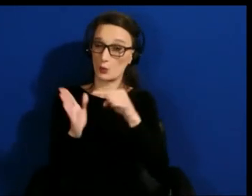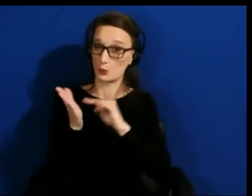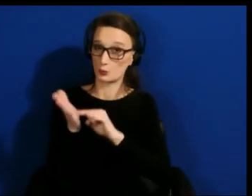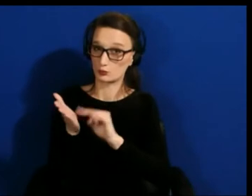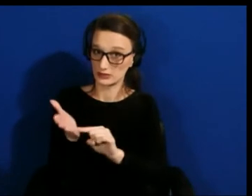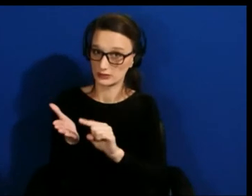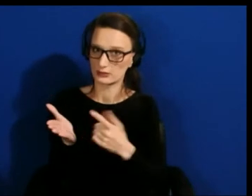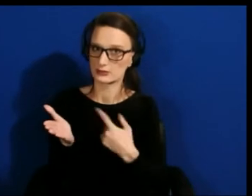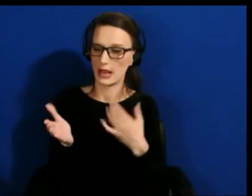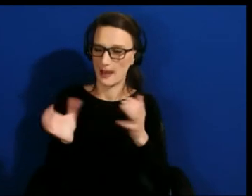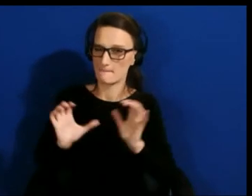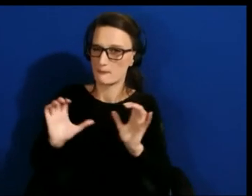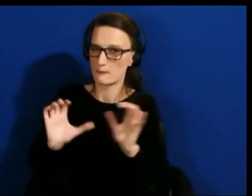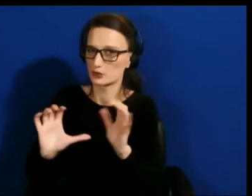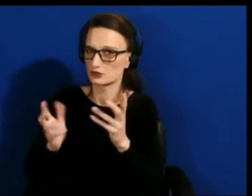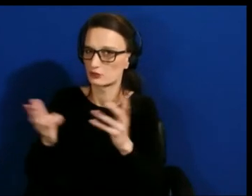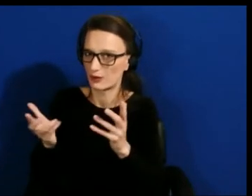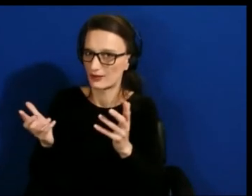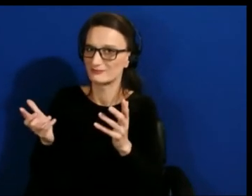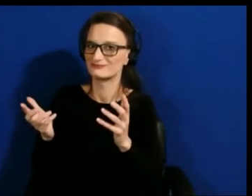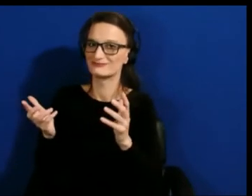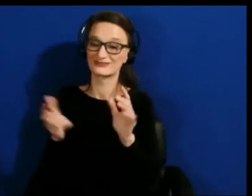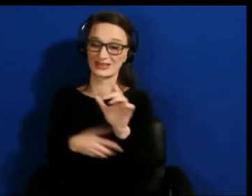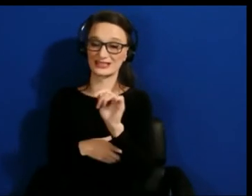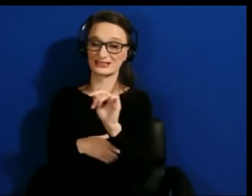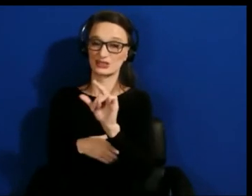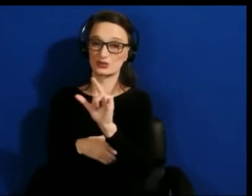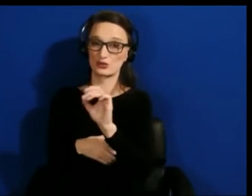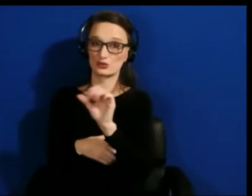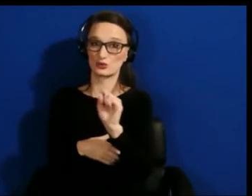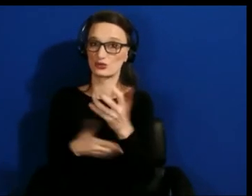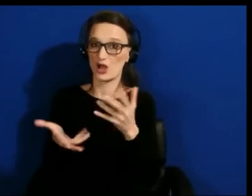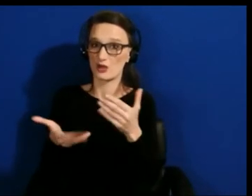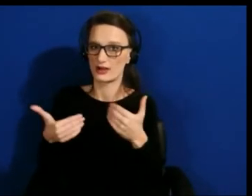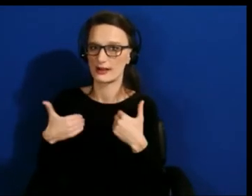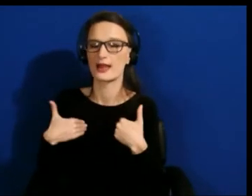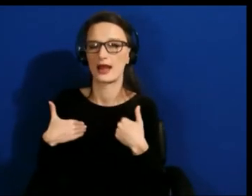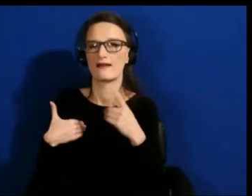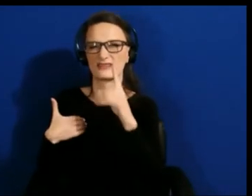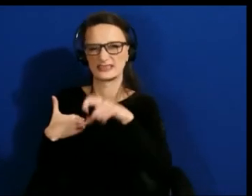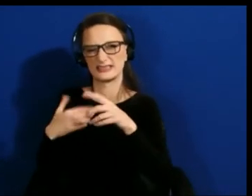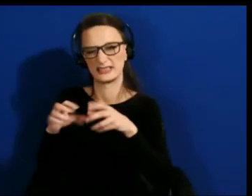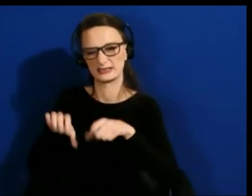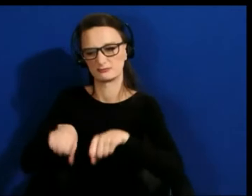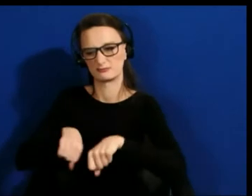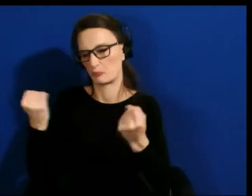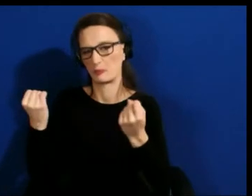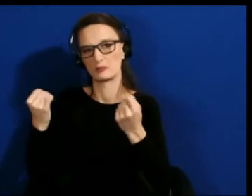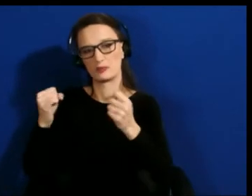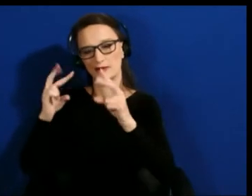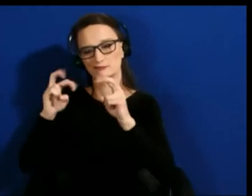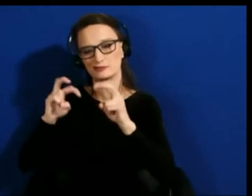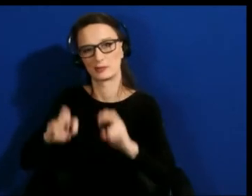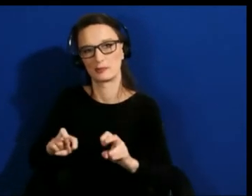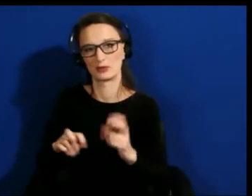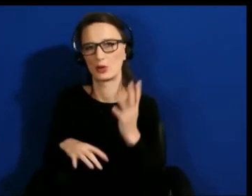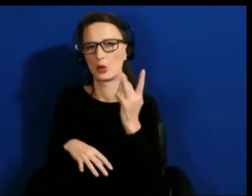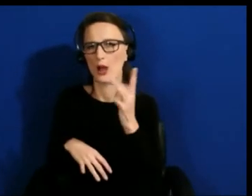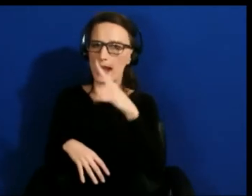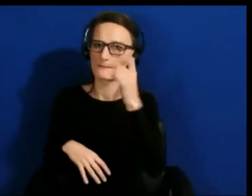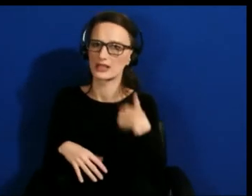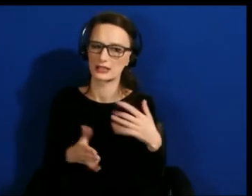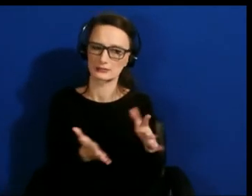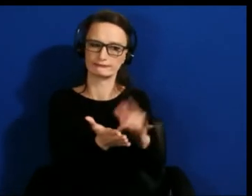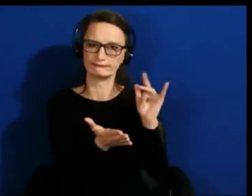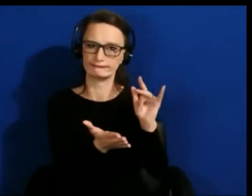tools of user research a little bit because they're a little exploitative, particularly if you want to engage people